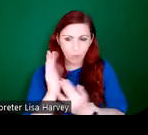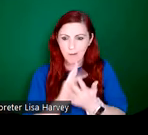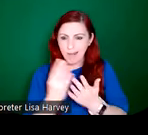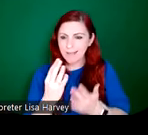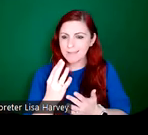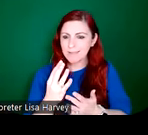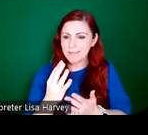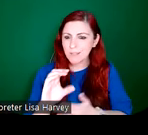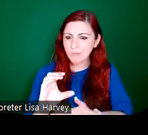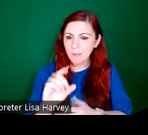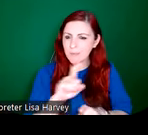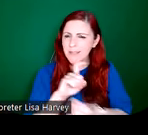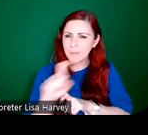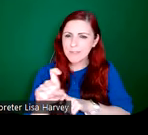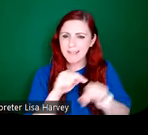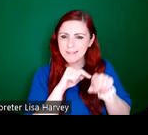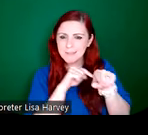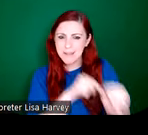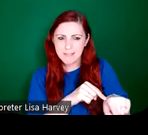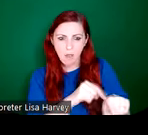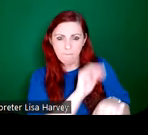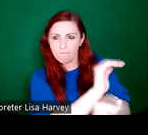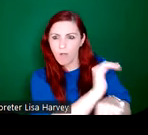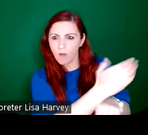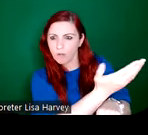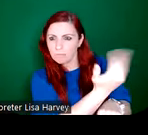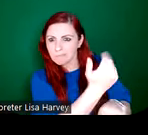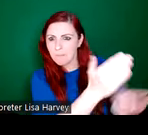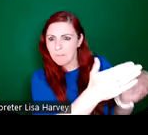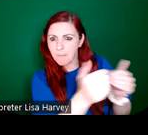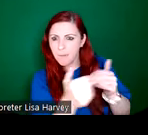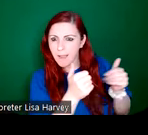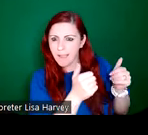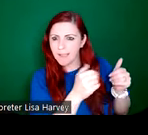rely on foreign imports of stained glass to decorate their churches, mostly